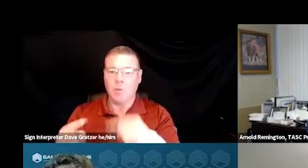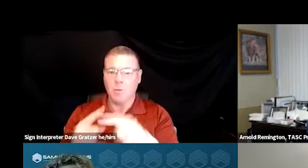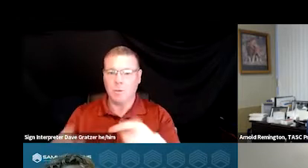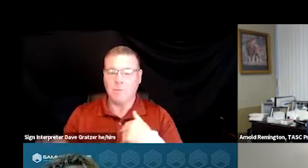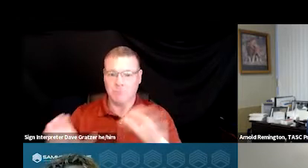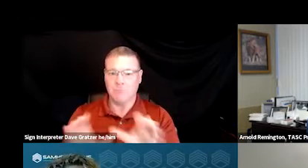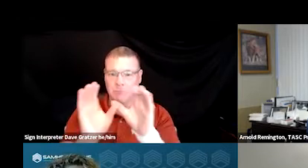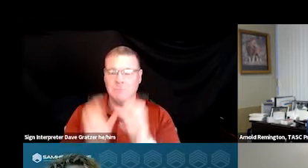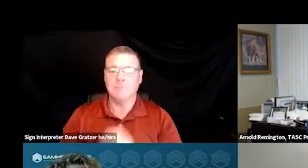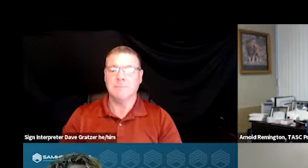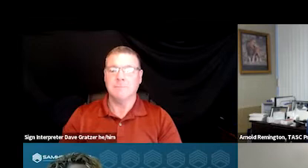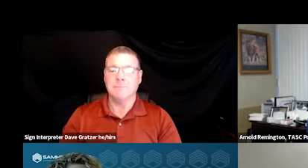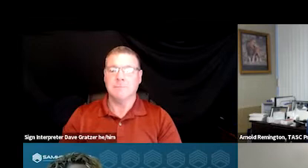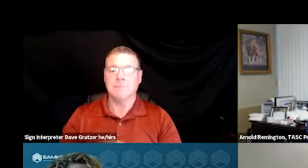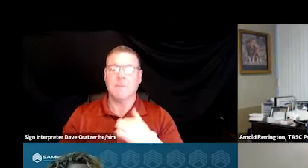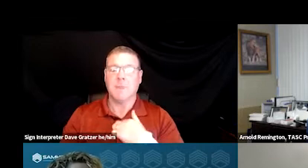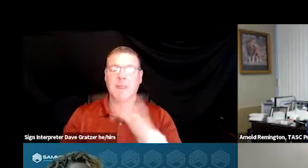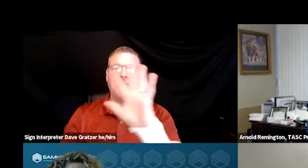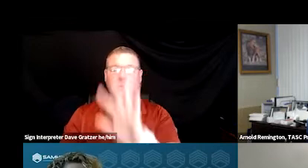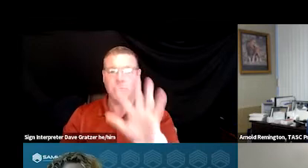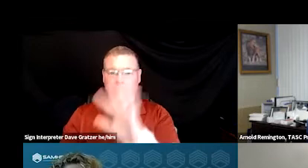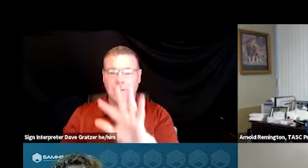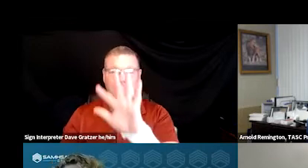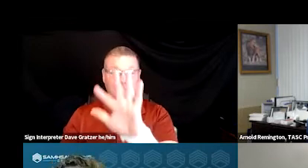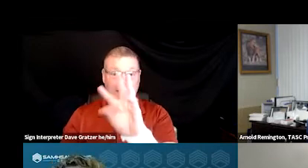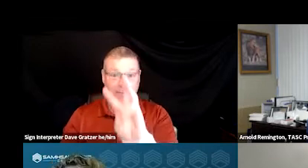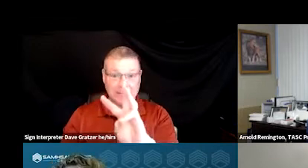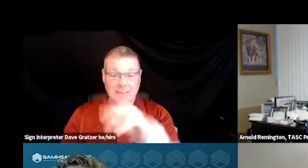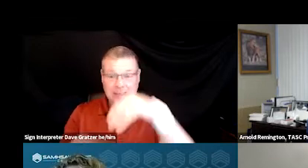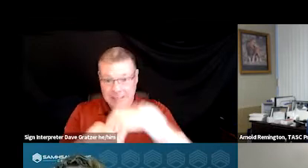We had approximately 56 inpatient beds,